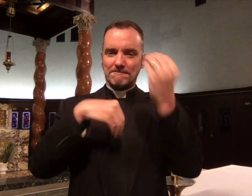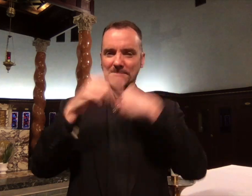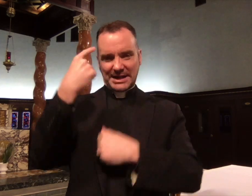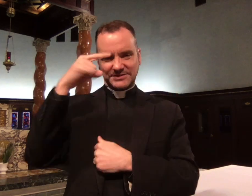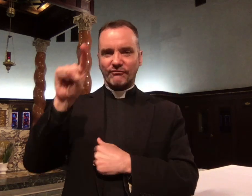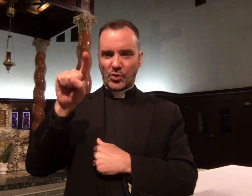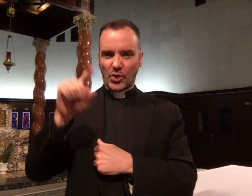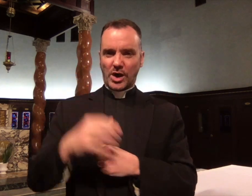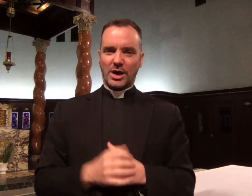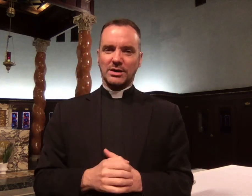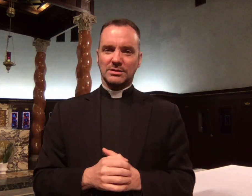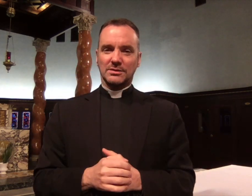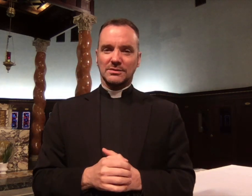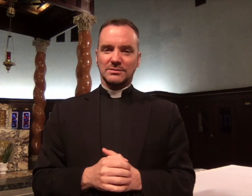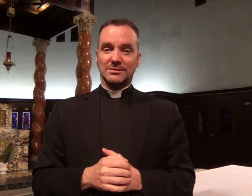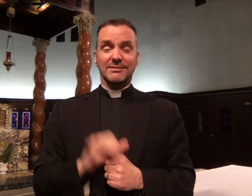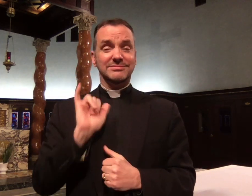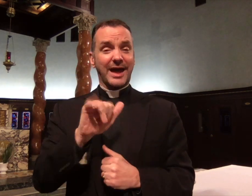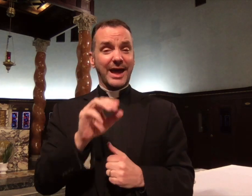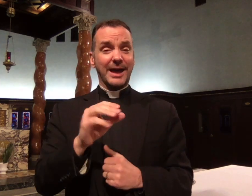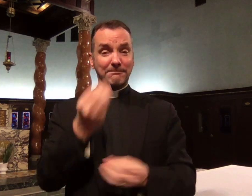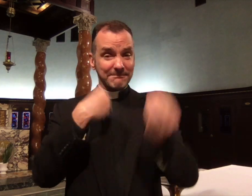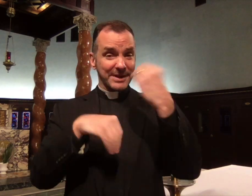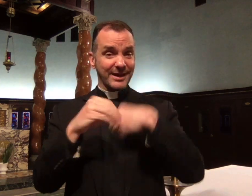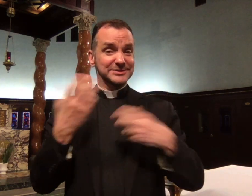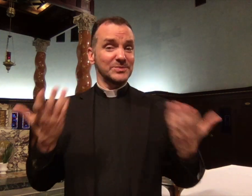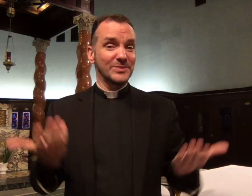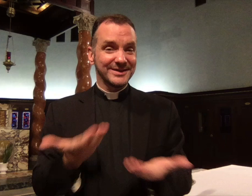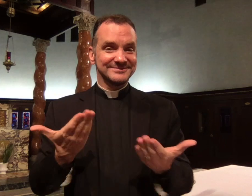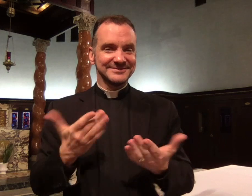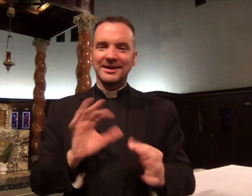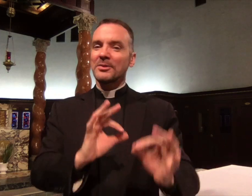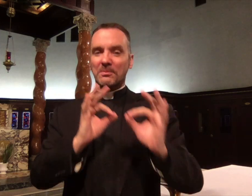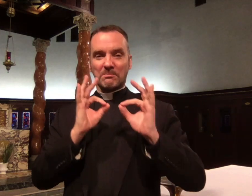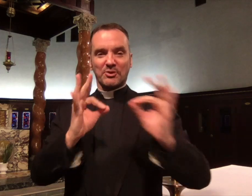loved ones and for bonding. That's the whole point